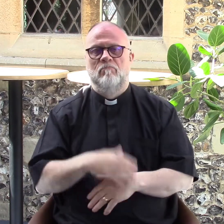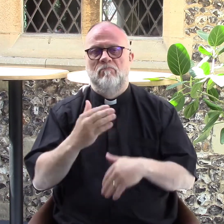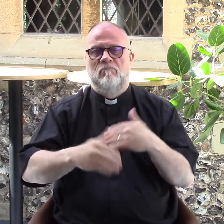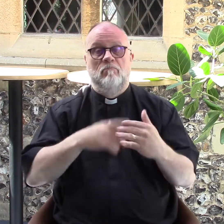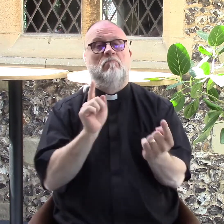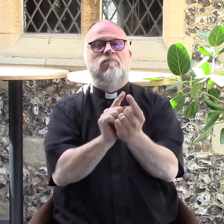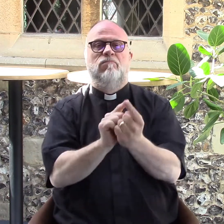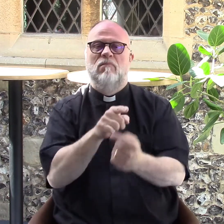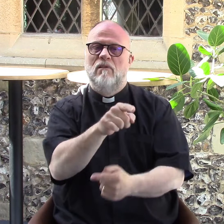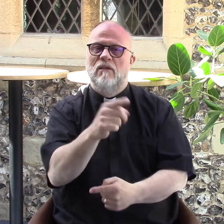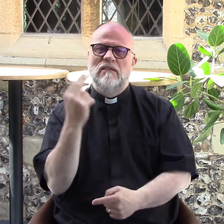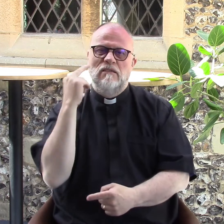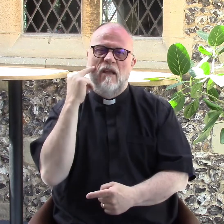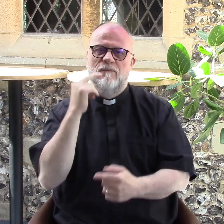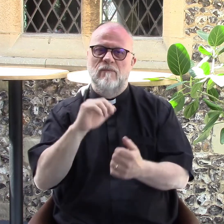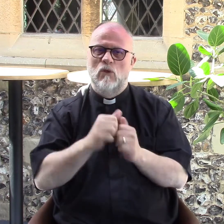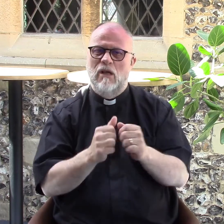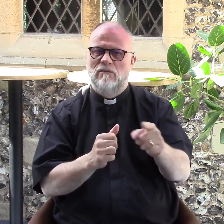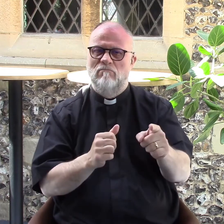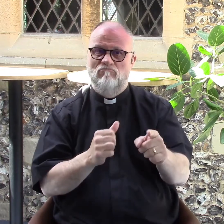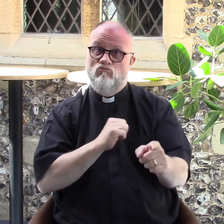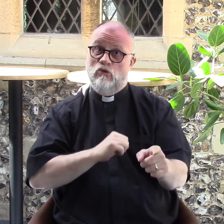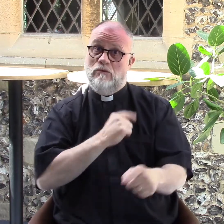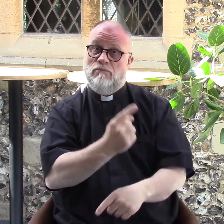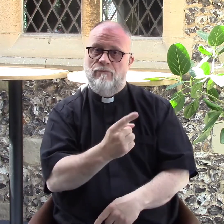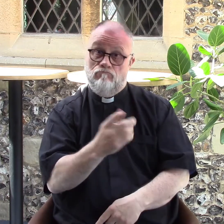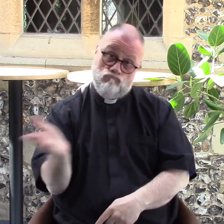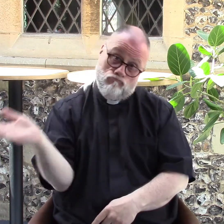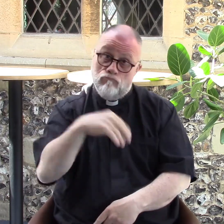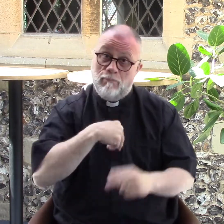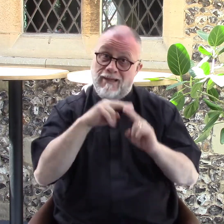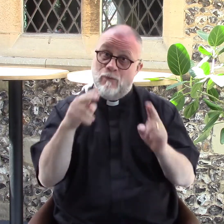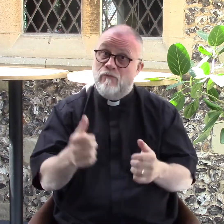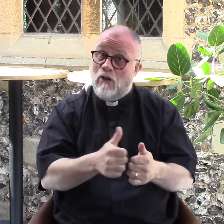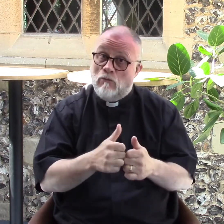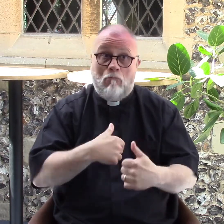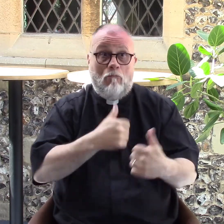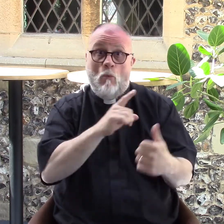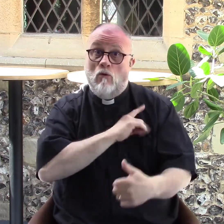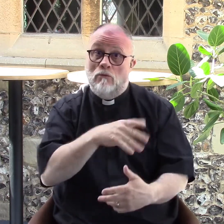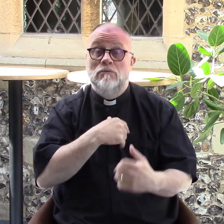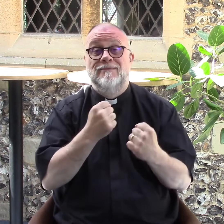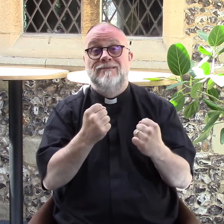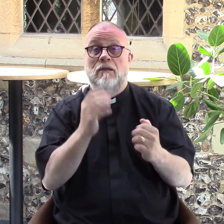I carried on, and I met a Deaf person, a Christian friend who invited me to his home, and we went